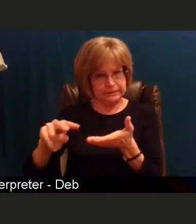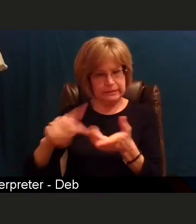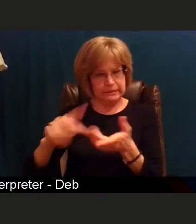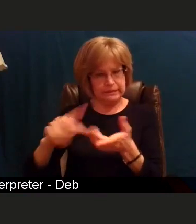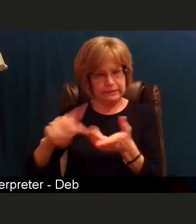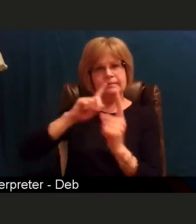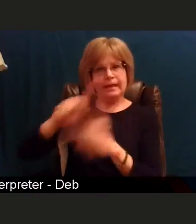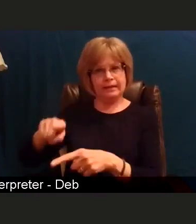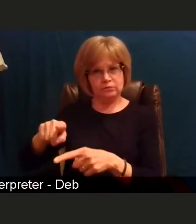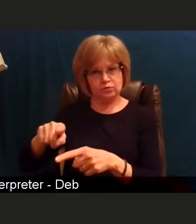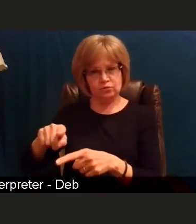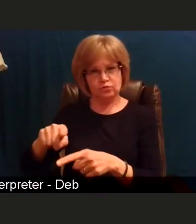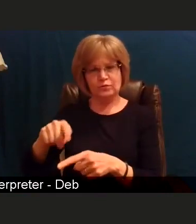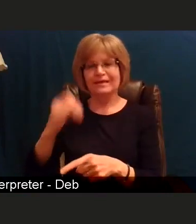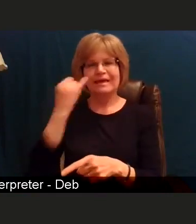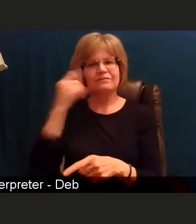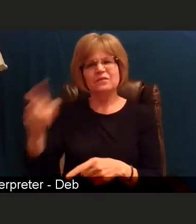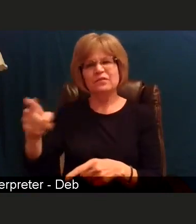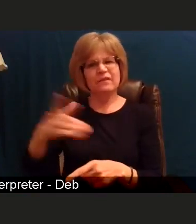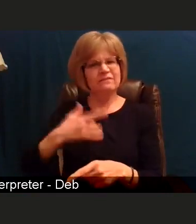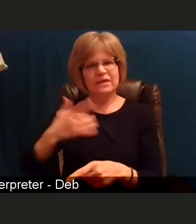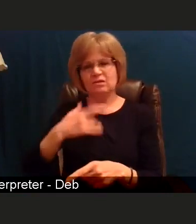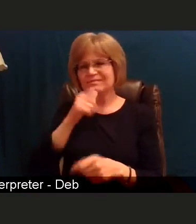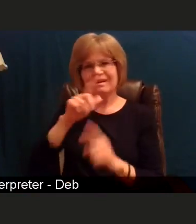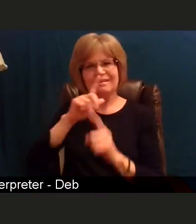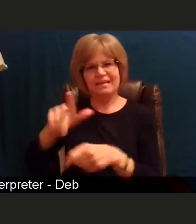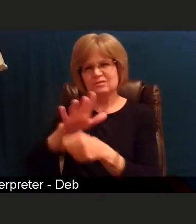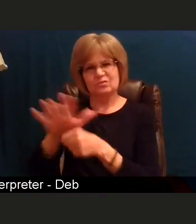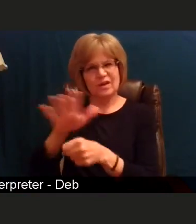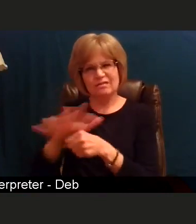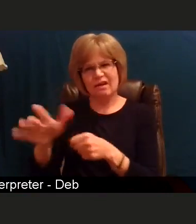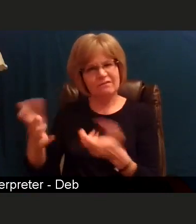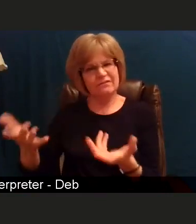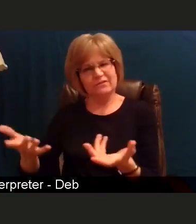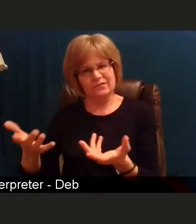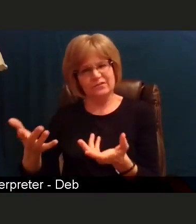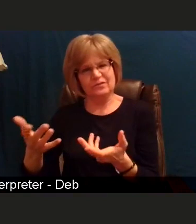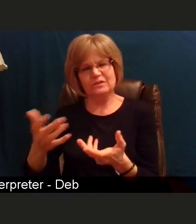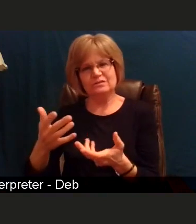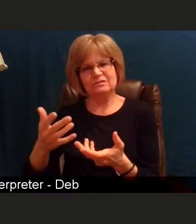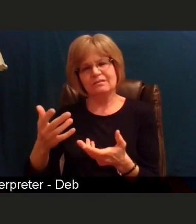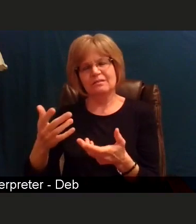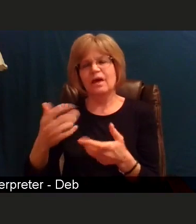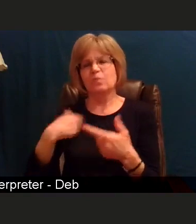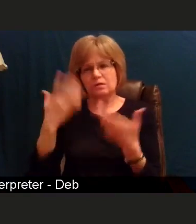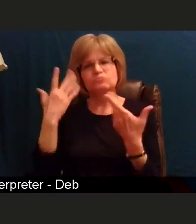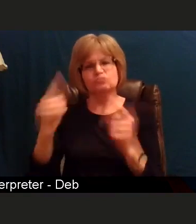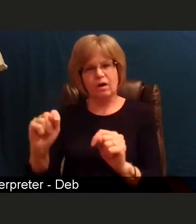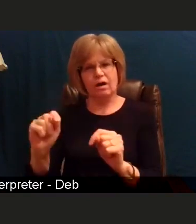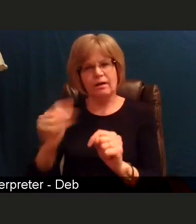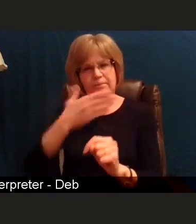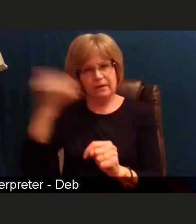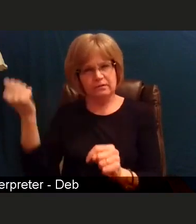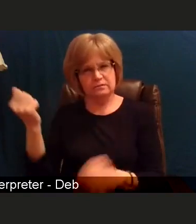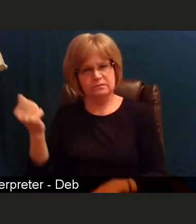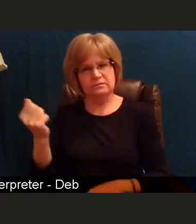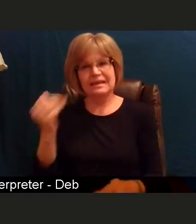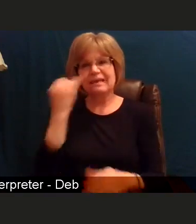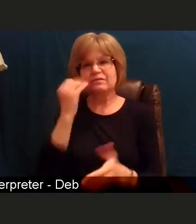through my discussion, it may be a little repetitive so just bear with me. So the first question is, what is the plan